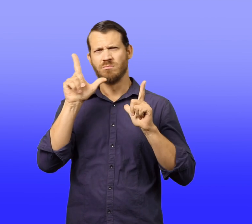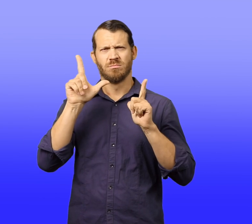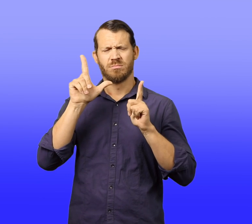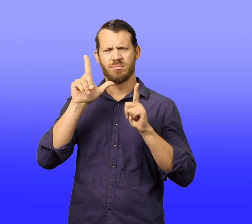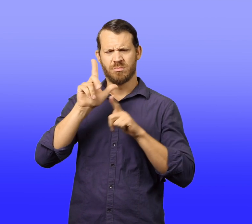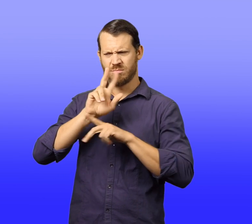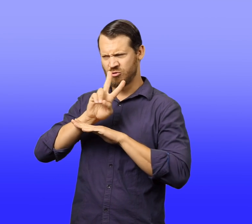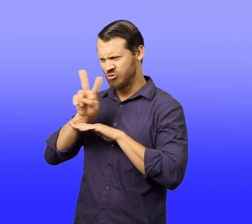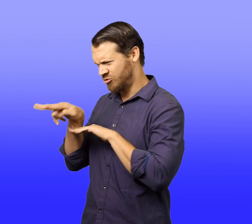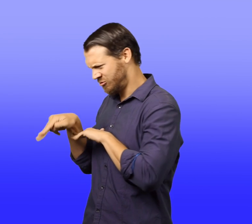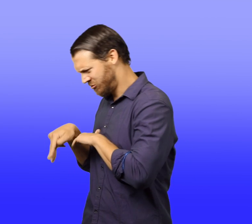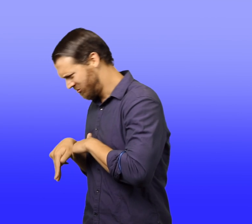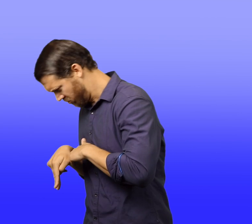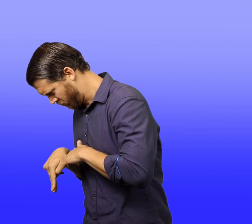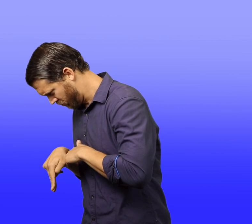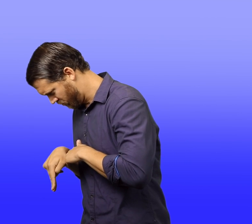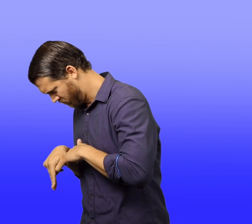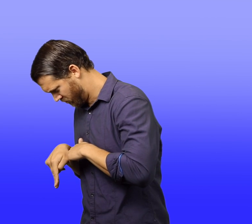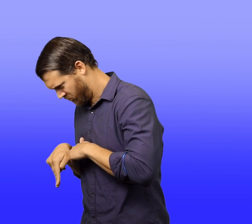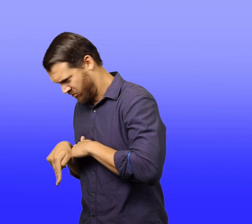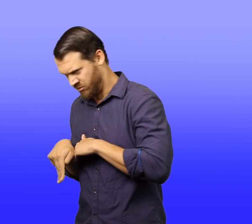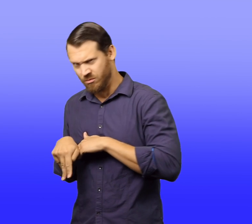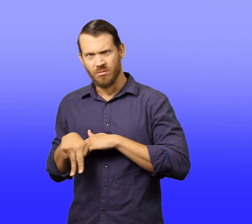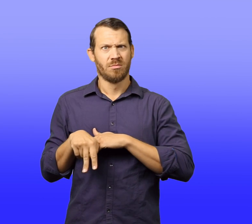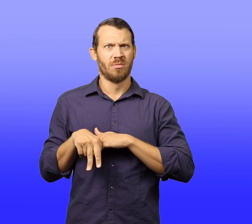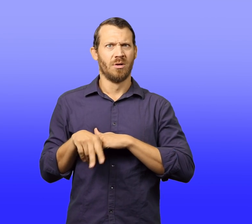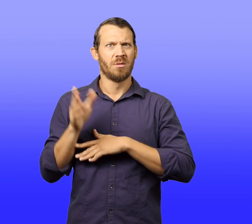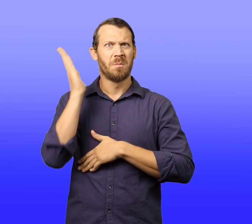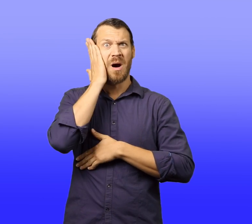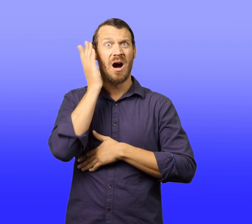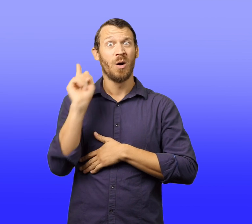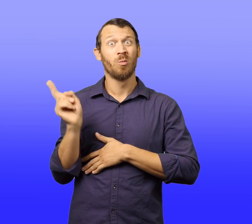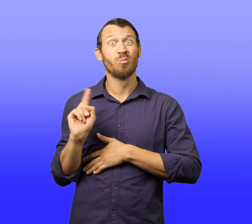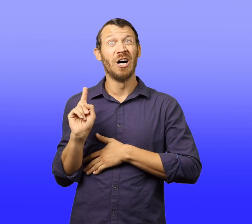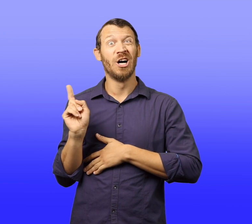Walter peered over the edge of his bed which was caught in the branches of a tall tree.